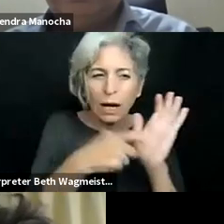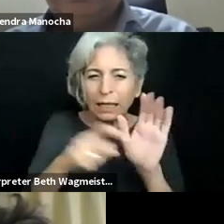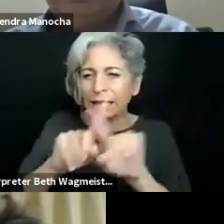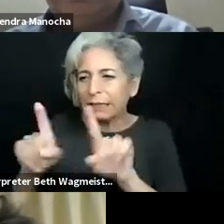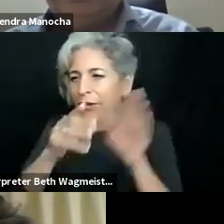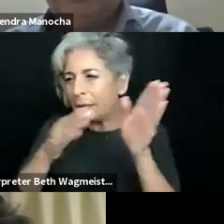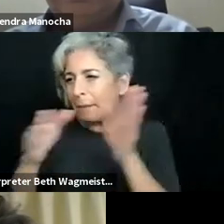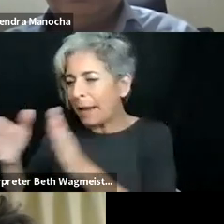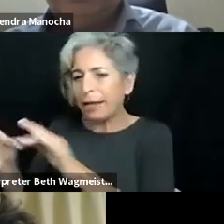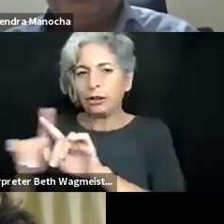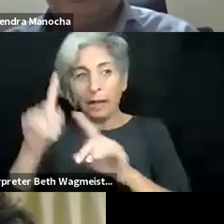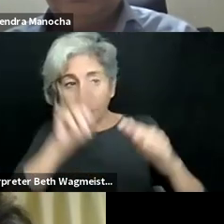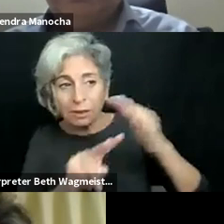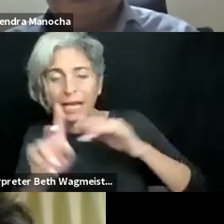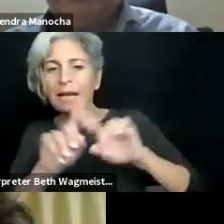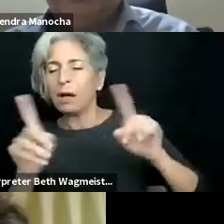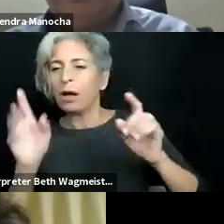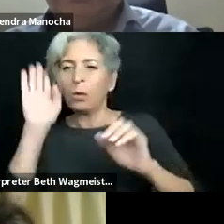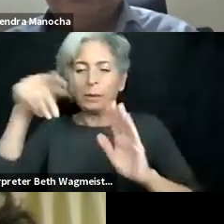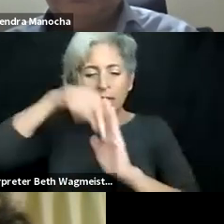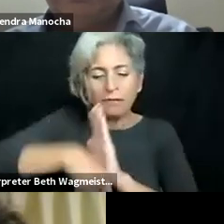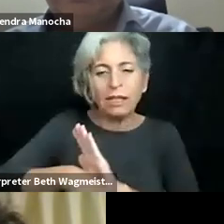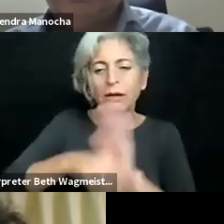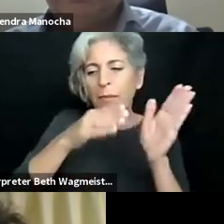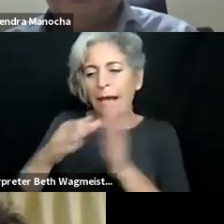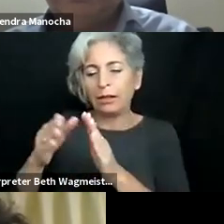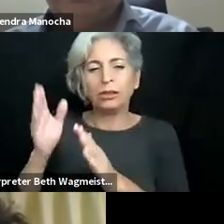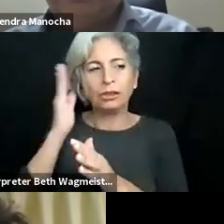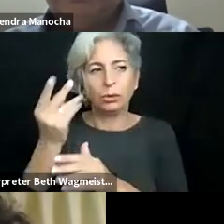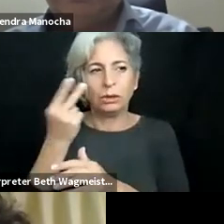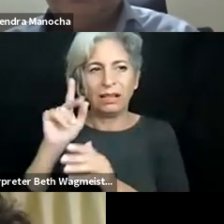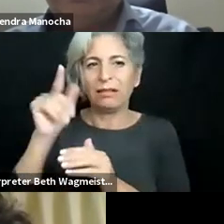that accessibility matter experts can do. Where they can detect patterns